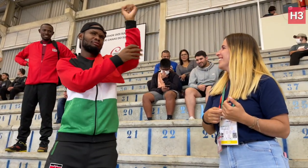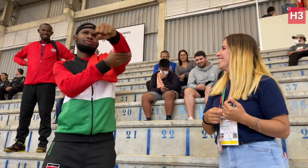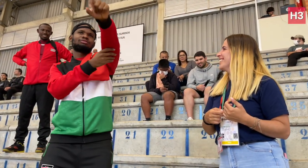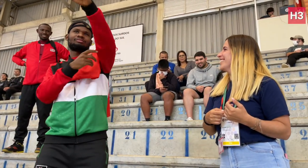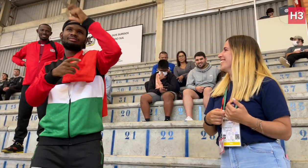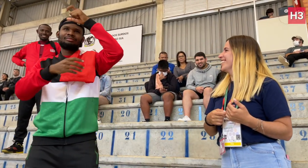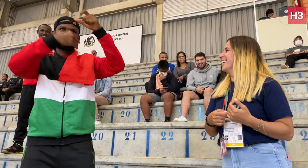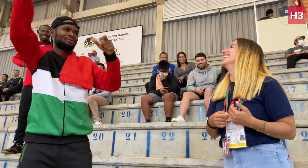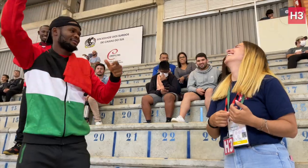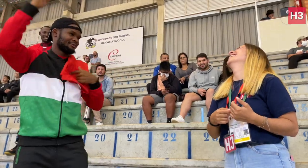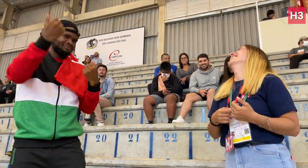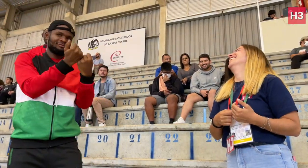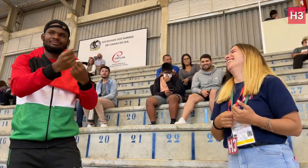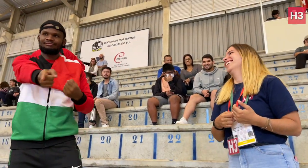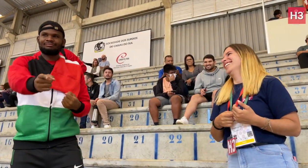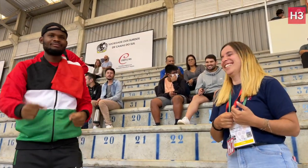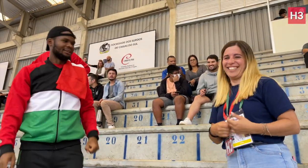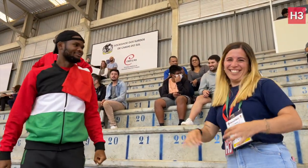defeat Turkey.